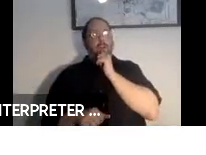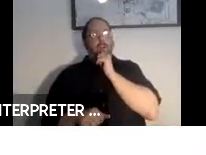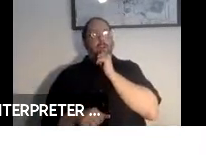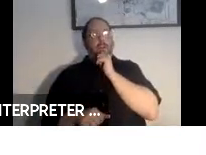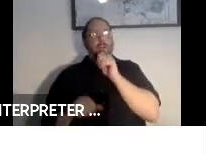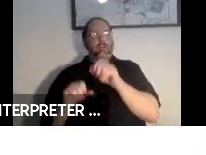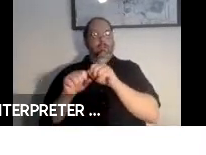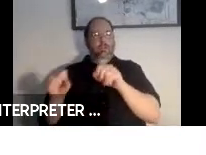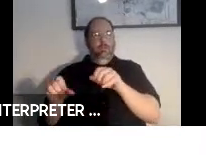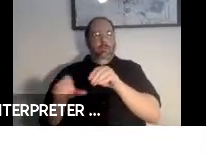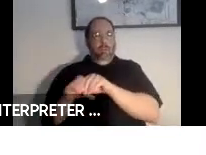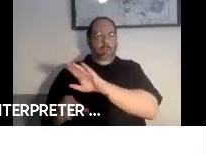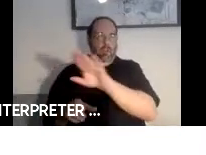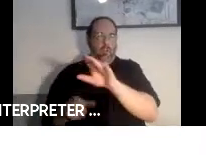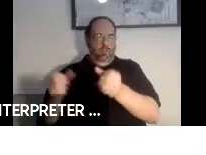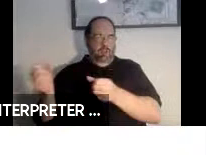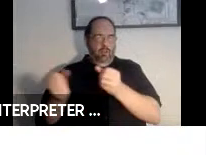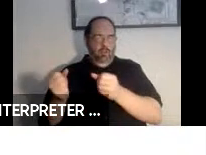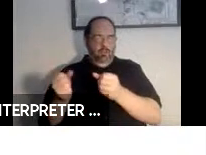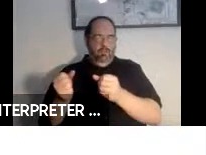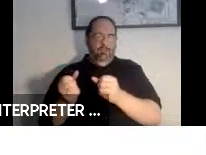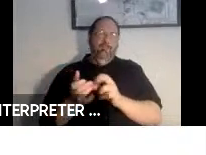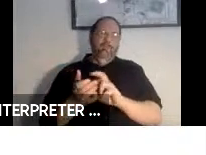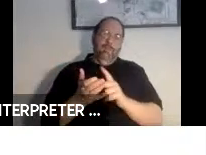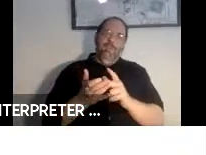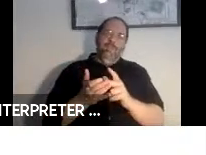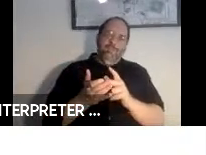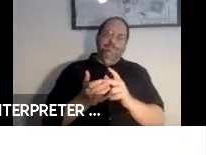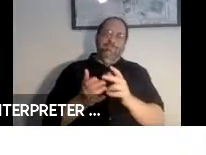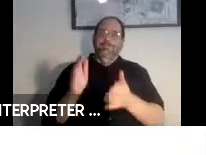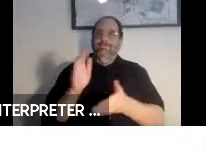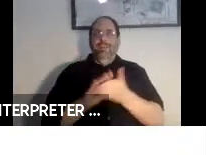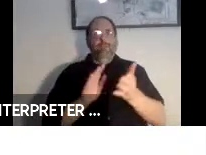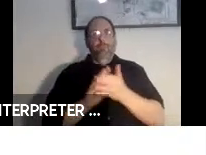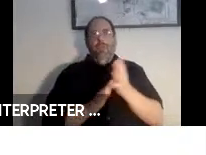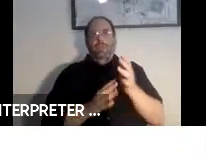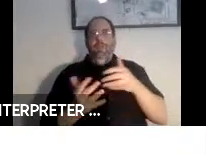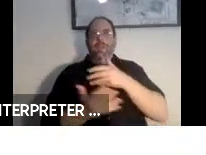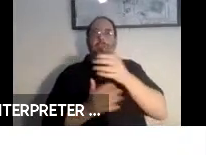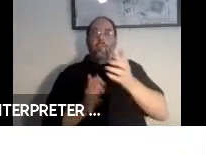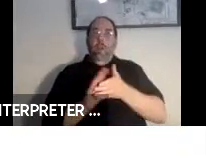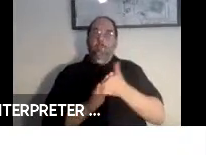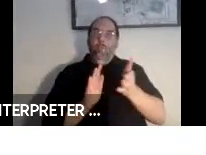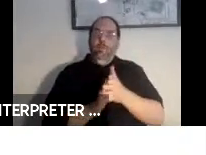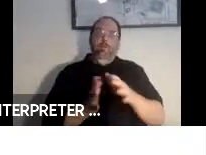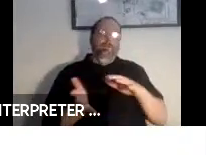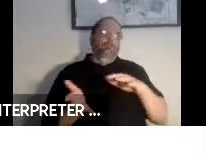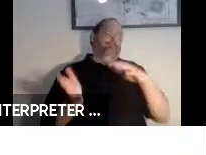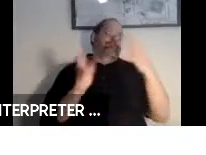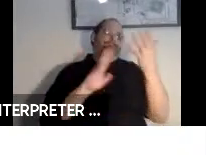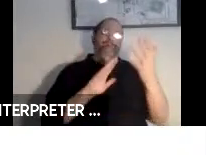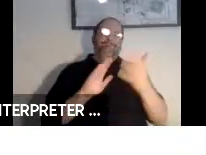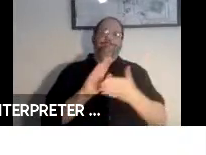and this creates a interoperability mess. Their operability is key for accessibility to be able